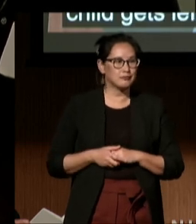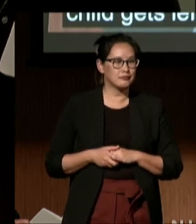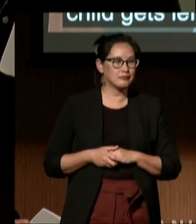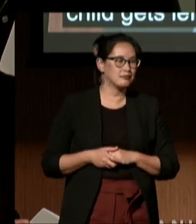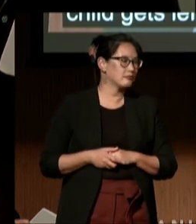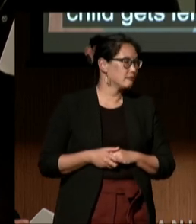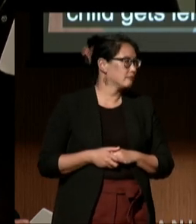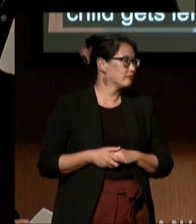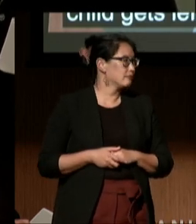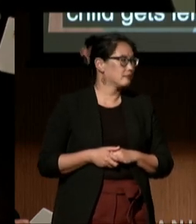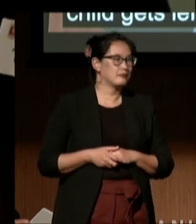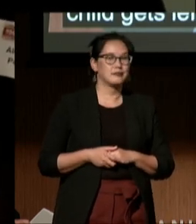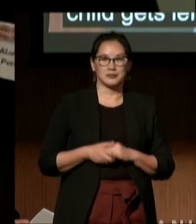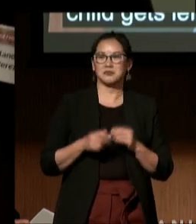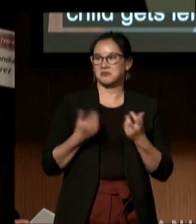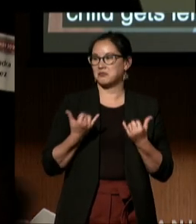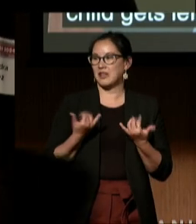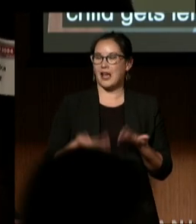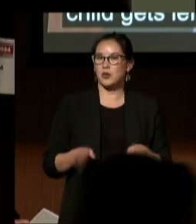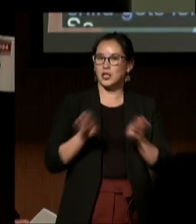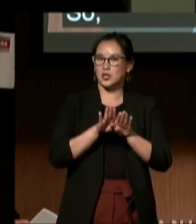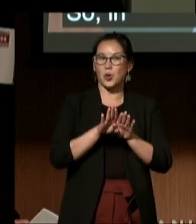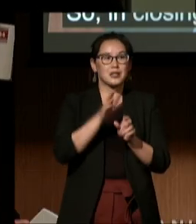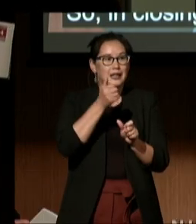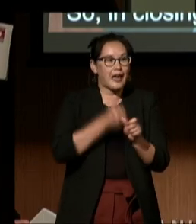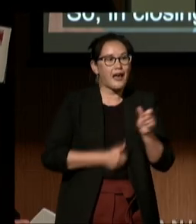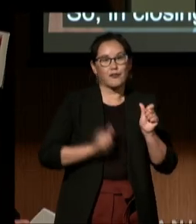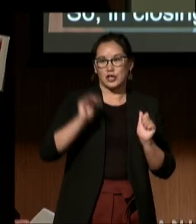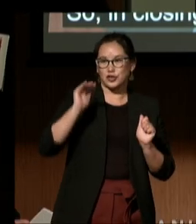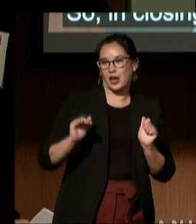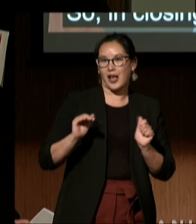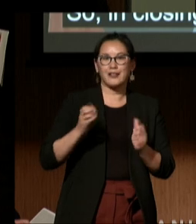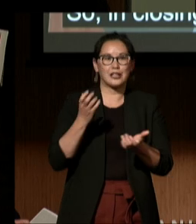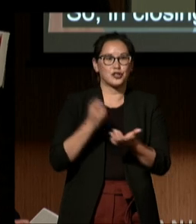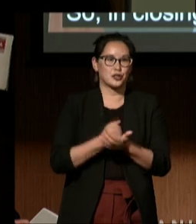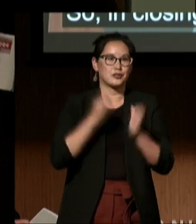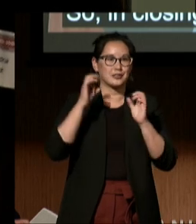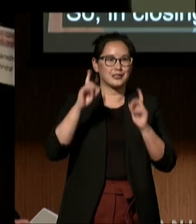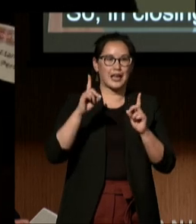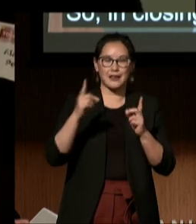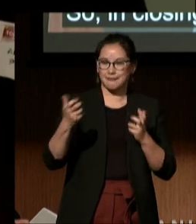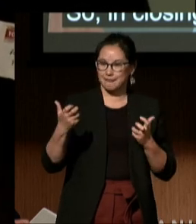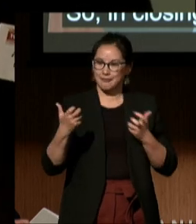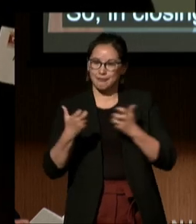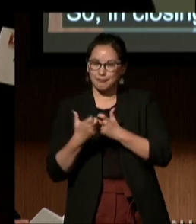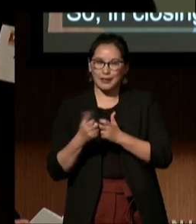So, in closing, I want to emphasize that every child deserves an education that meets their unique needs.